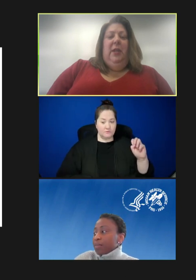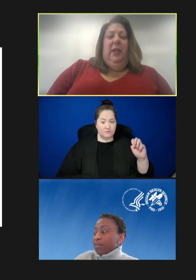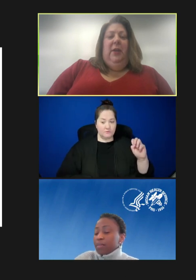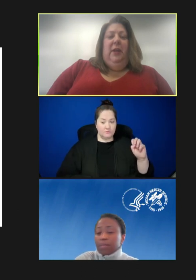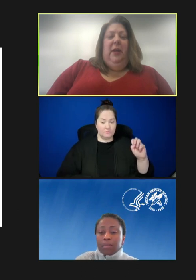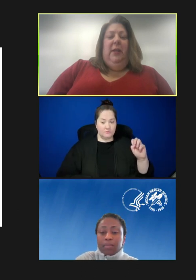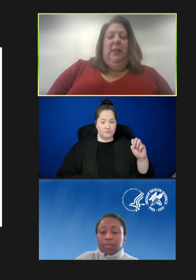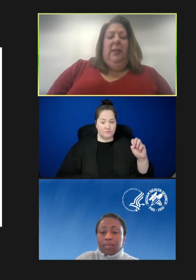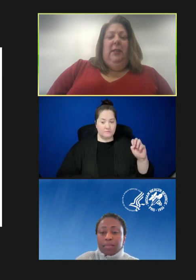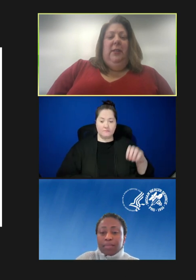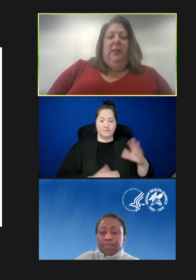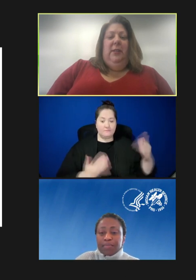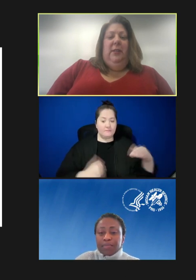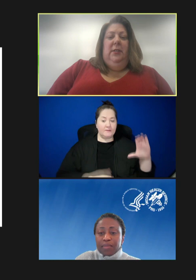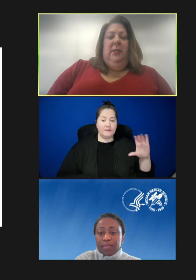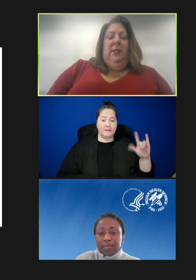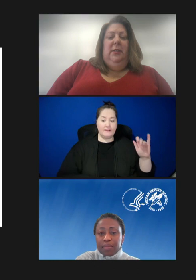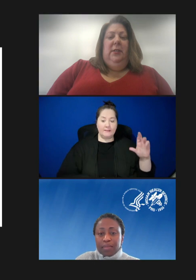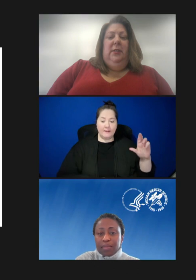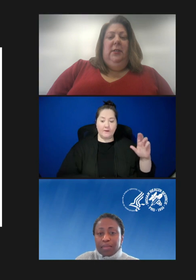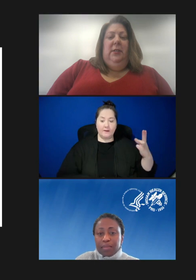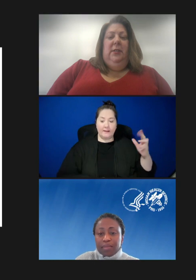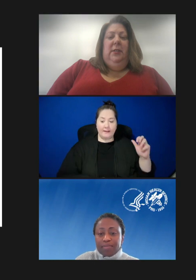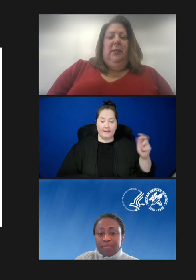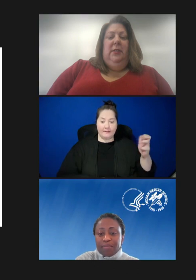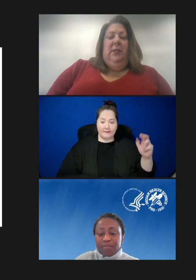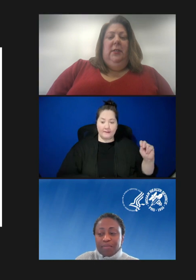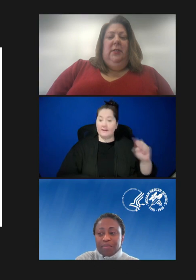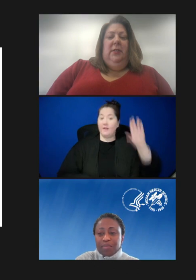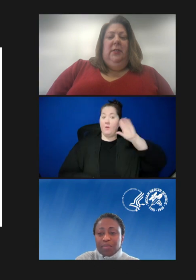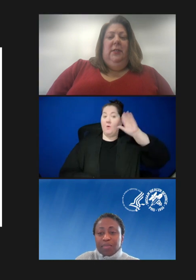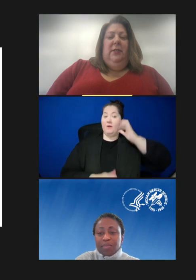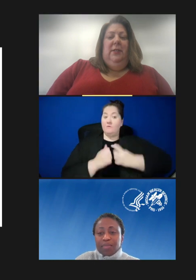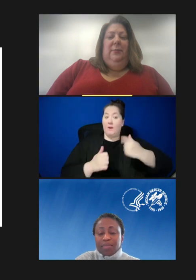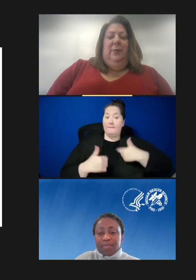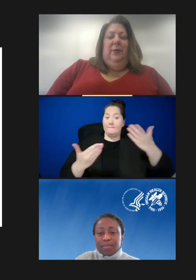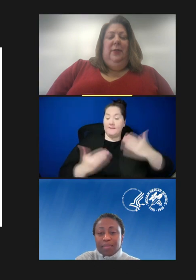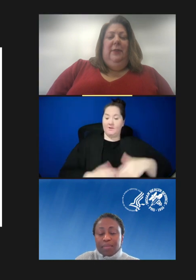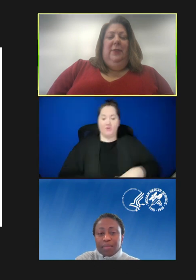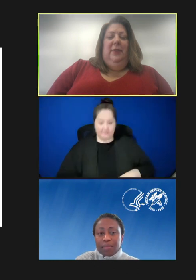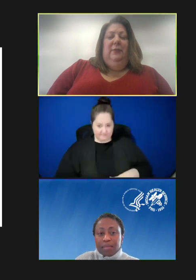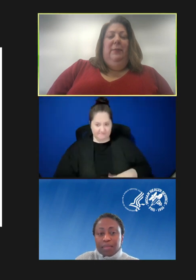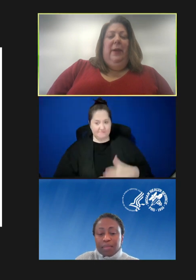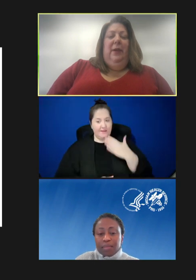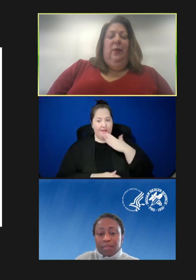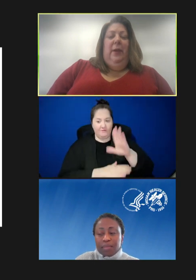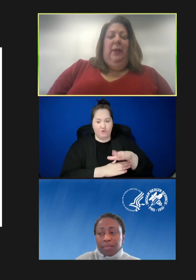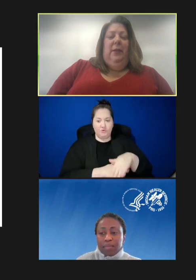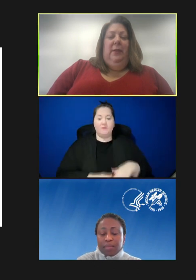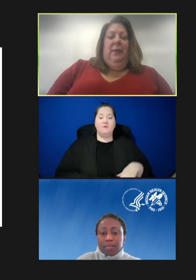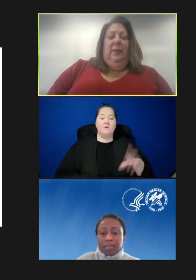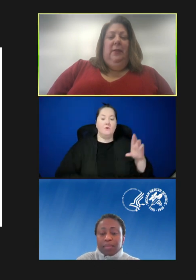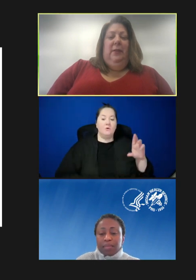Claire Hannan: Hello, everyone. I'm here. Ann Aikin: Good morning or good afternoon. Rebecca Coyle?